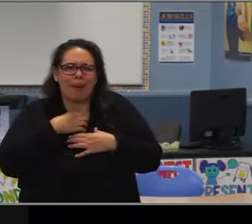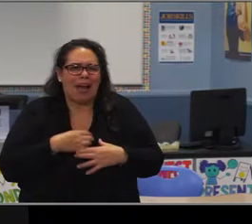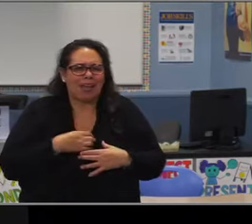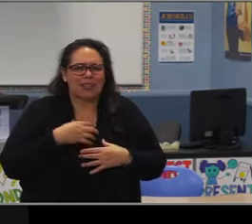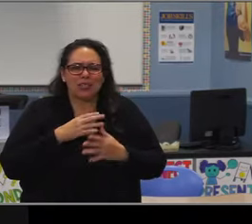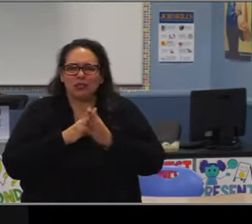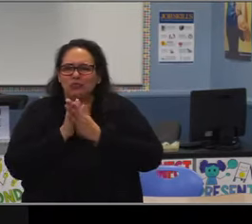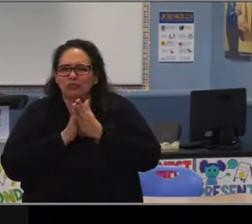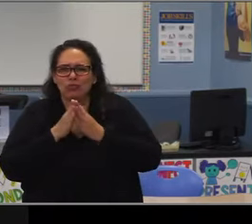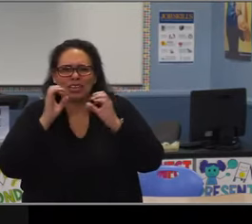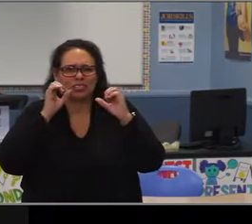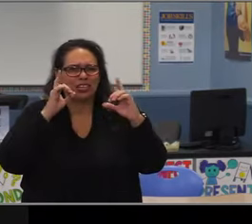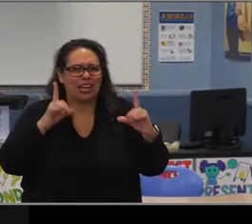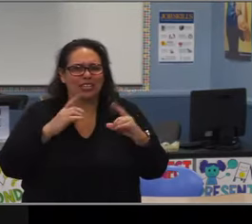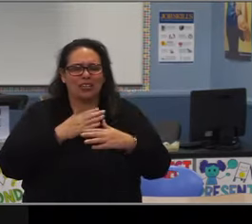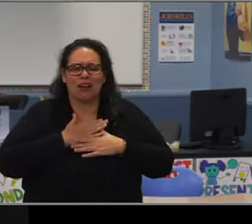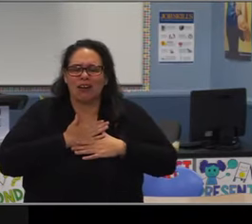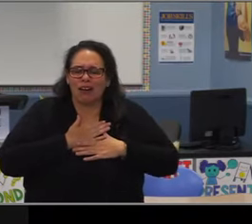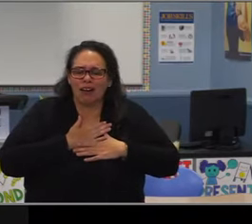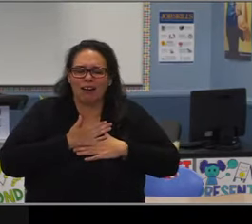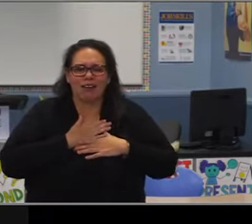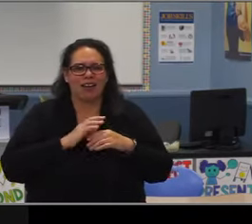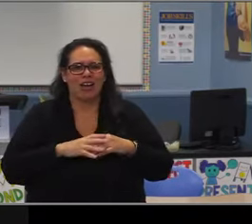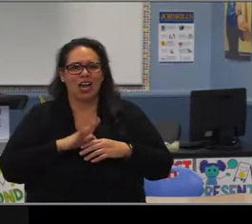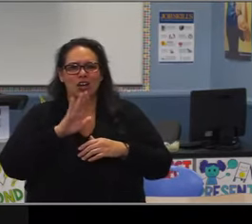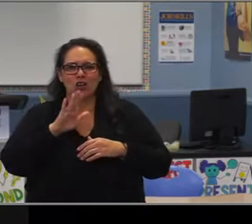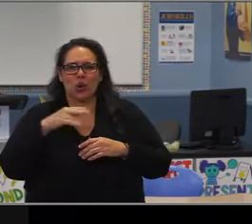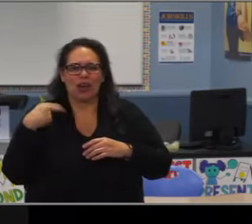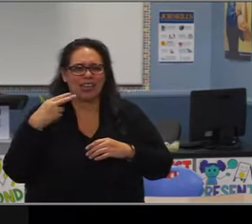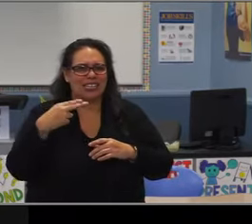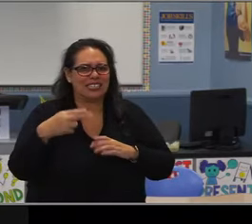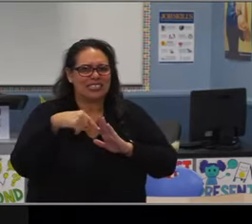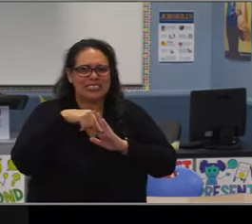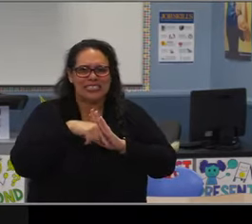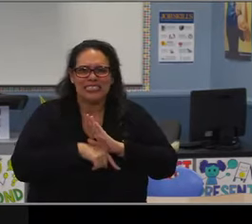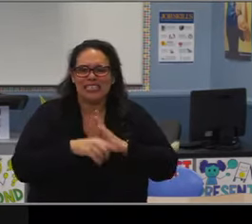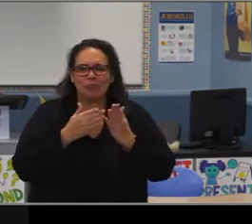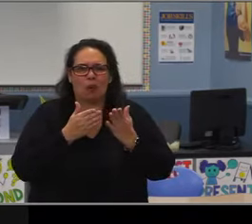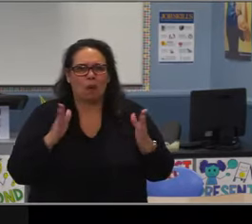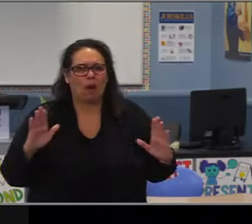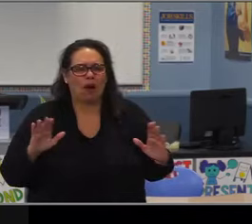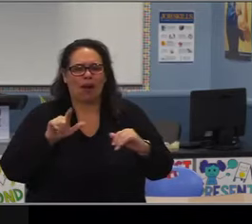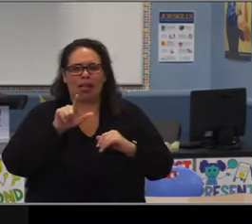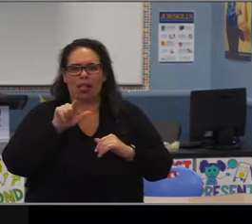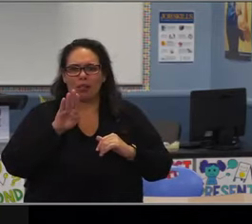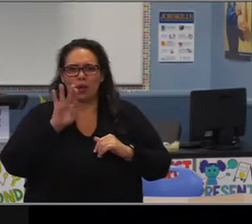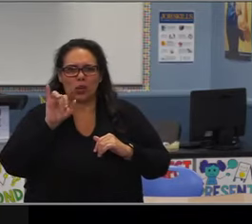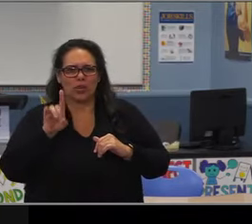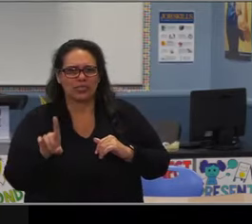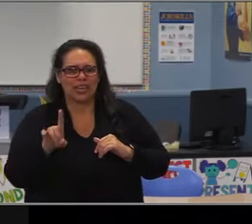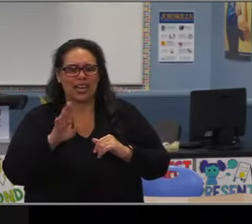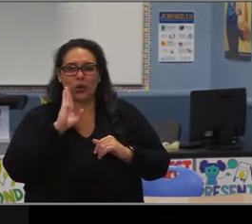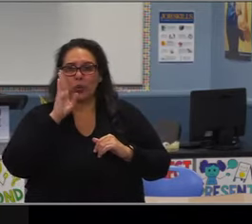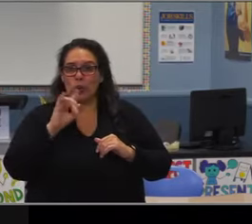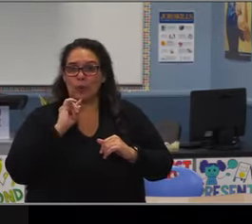gracious and sincere in your compliments, bringing a smile and joy to all around you. You will be missed.